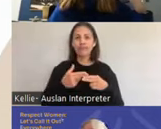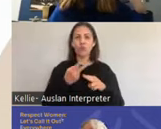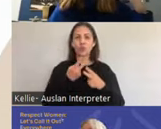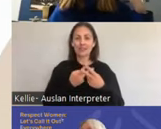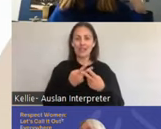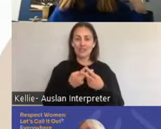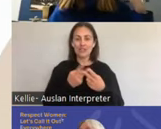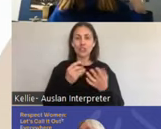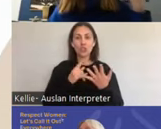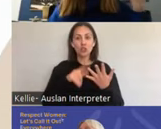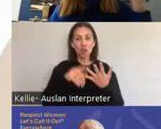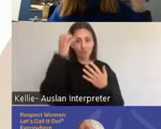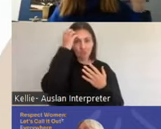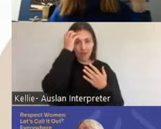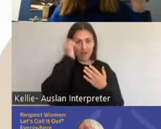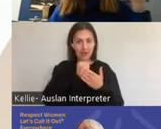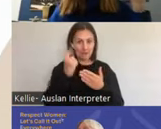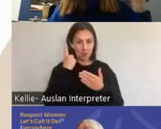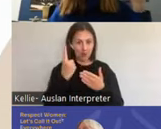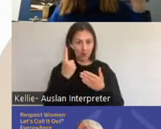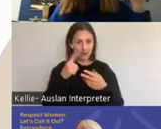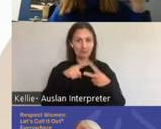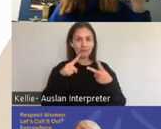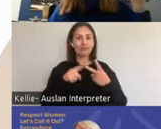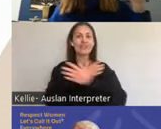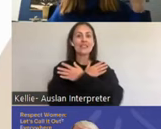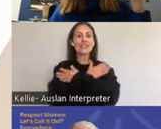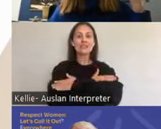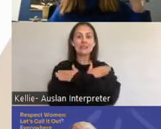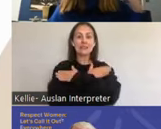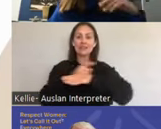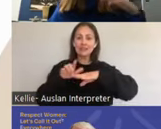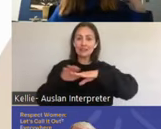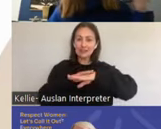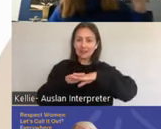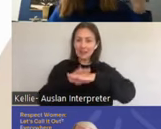organs. Your second one is his skin. So again, we're not talking about